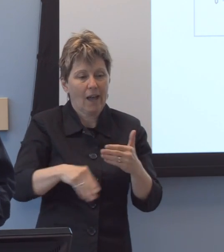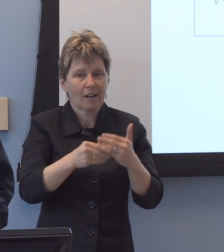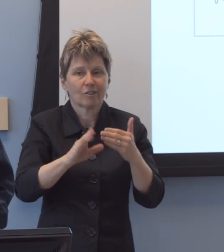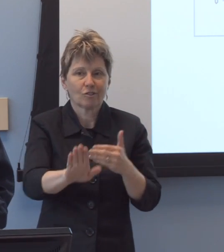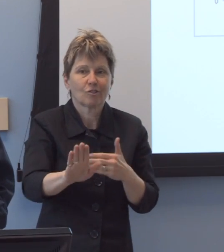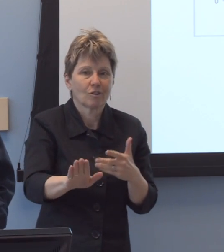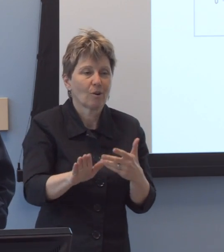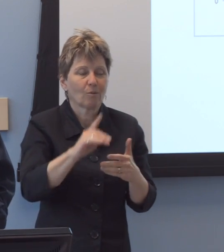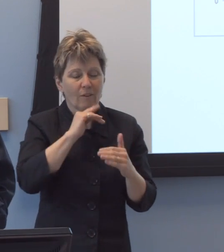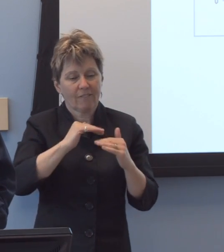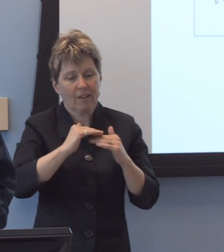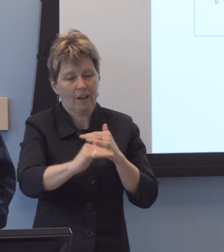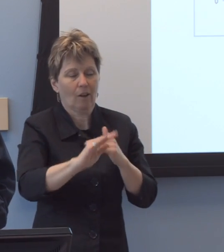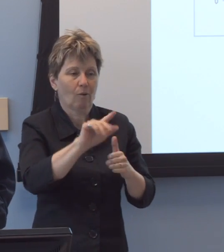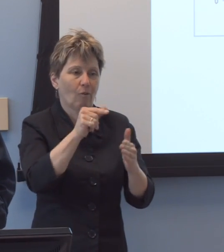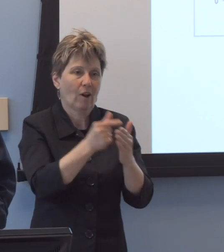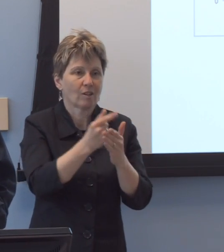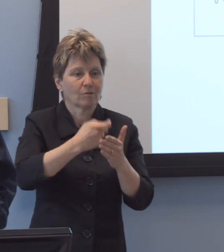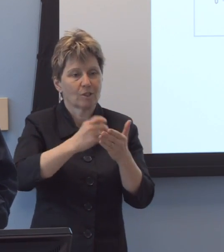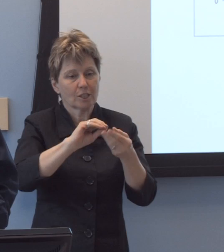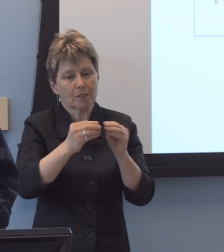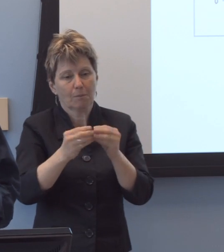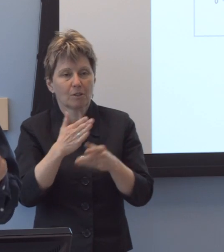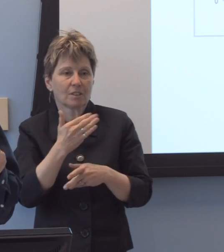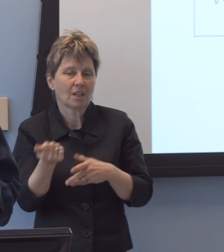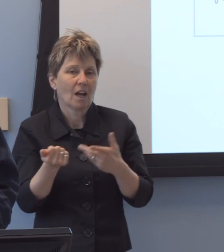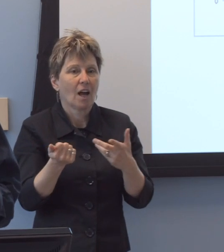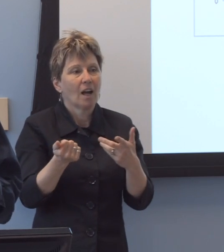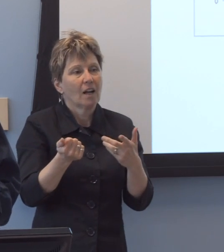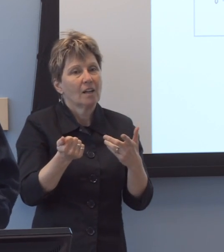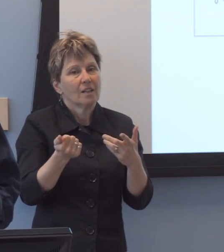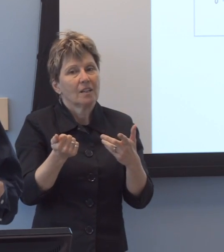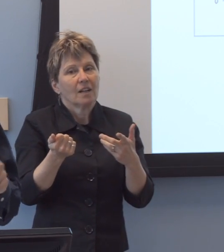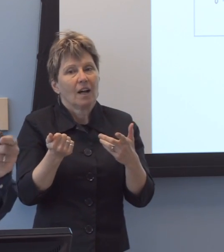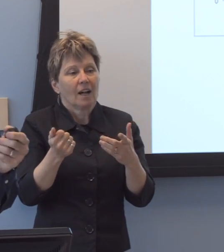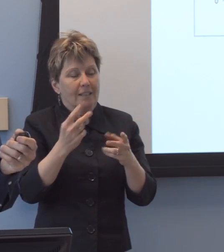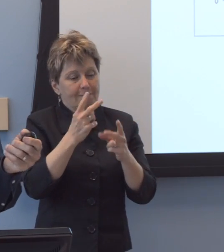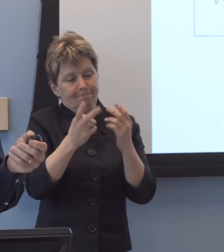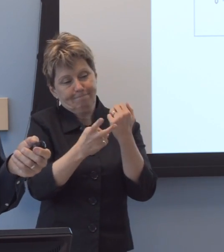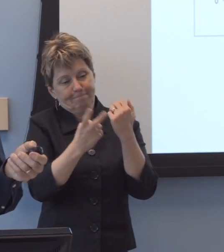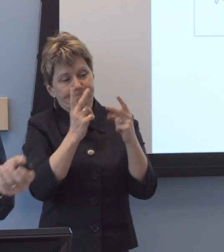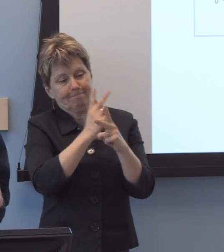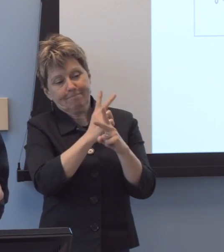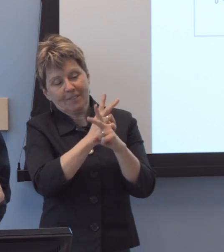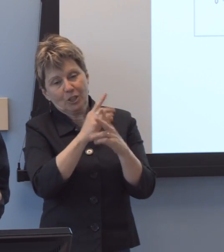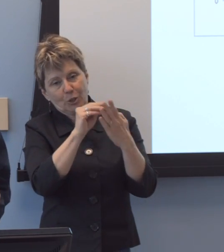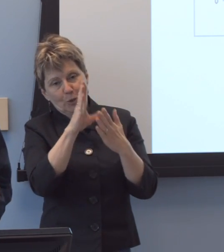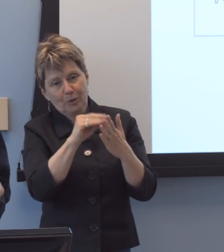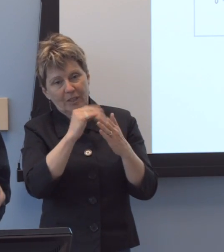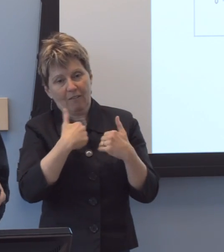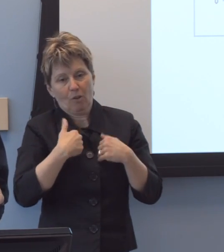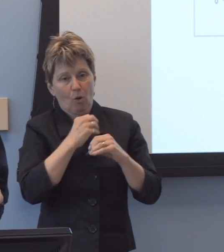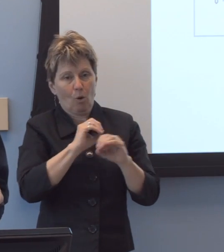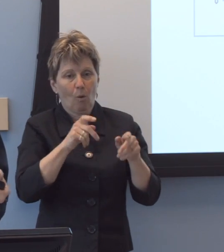and your graduation rates and you have no capacity to identify, serve, and, uh, to address the impact they're having